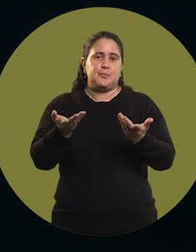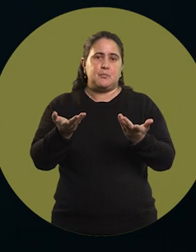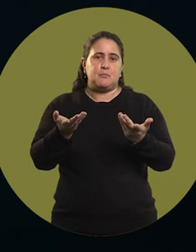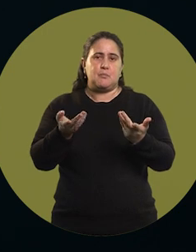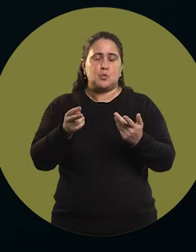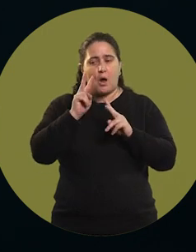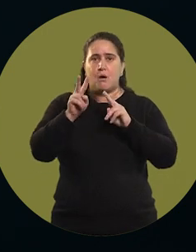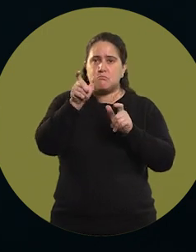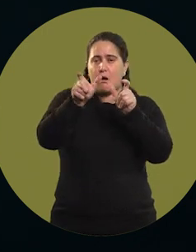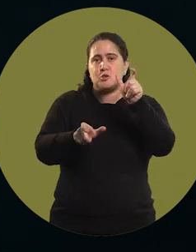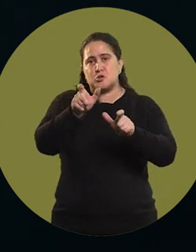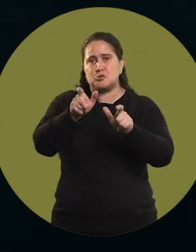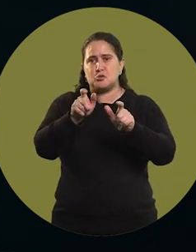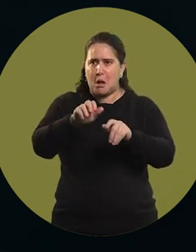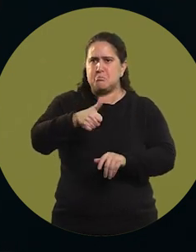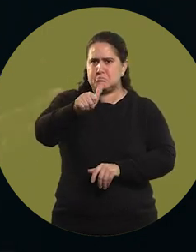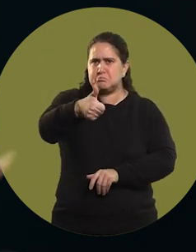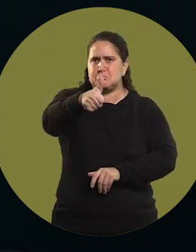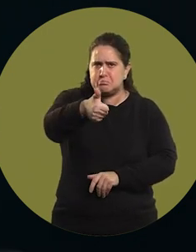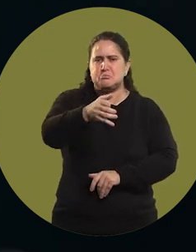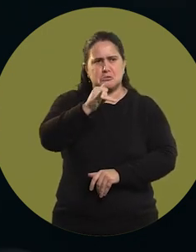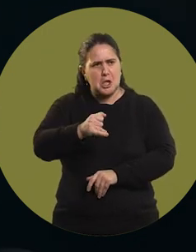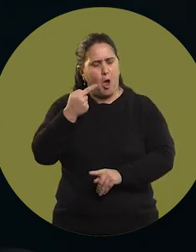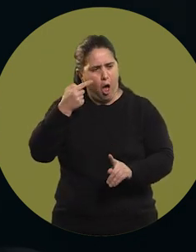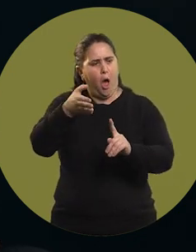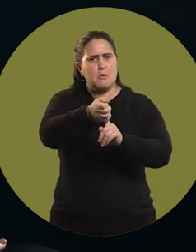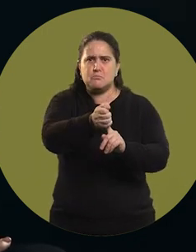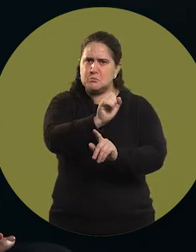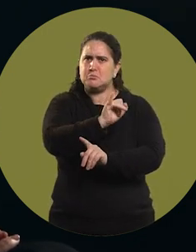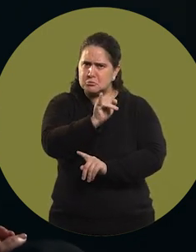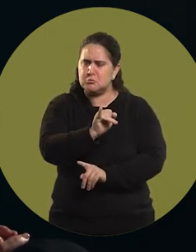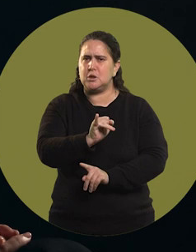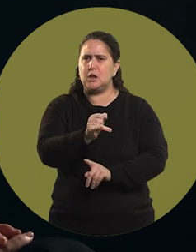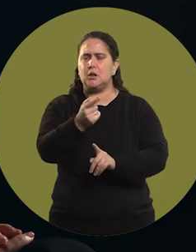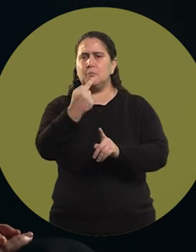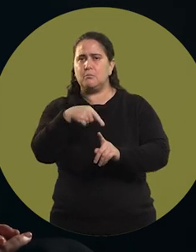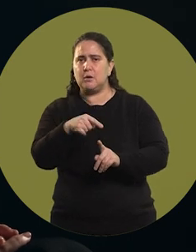we see people who achieve their dreams